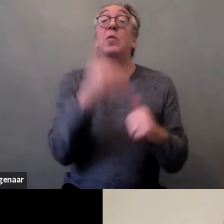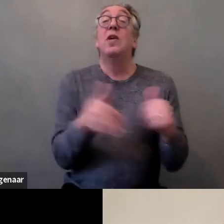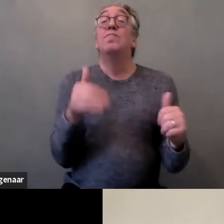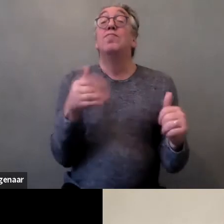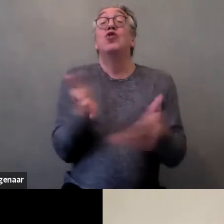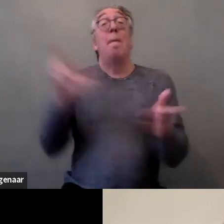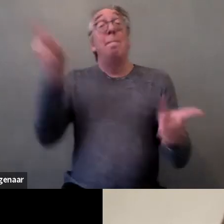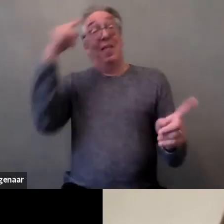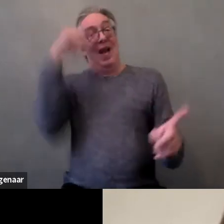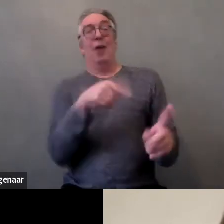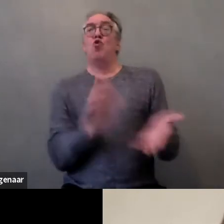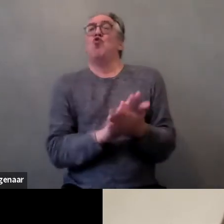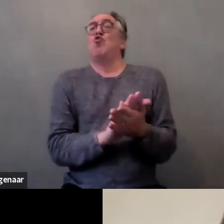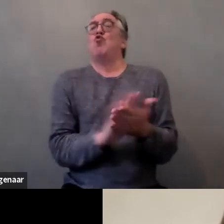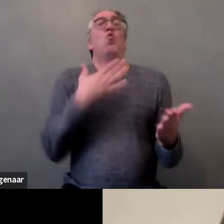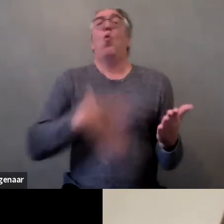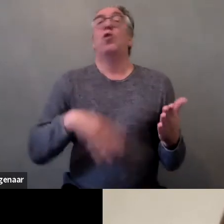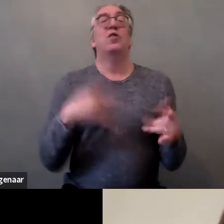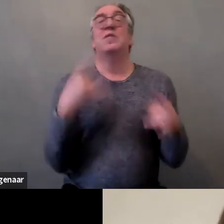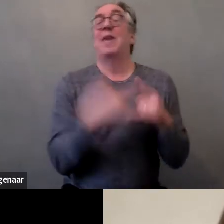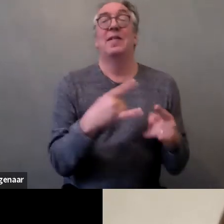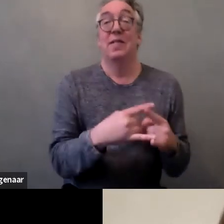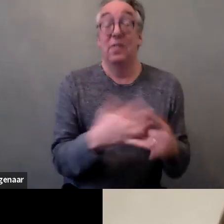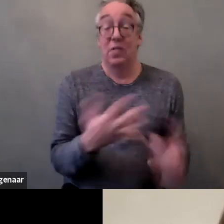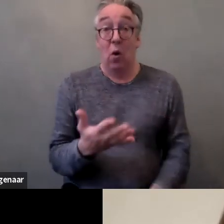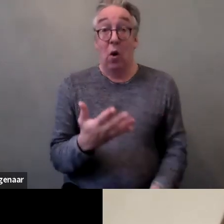makes it truly difficult for them to address sexual harassment.